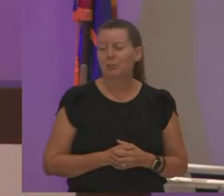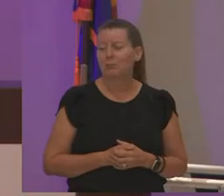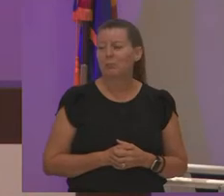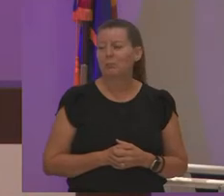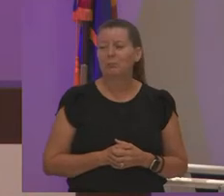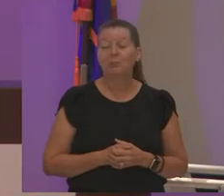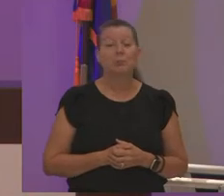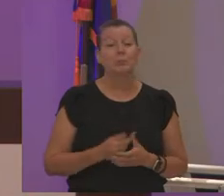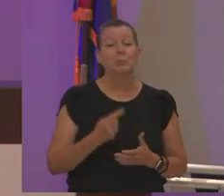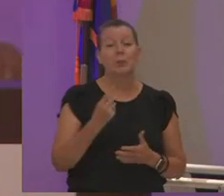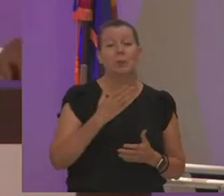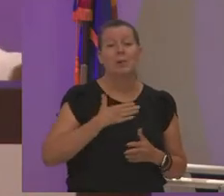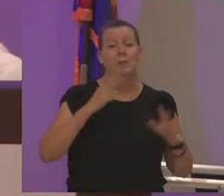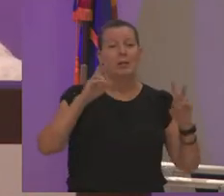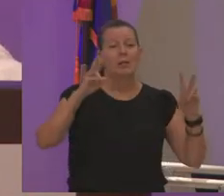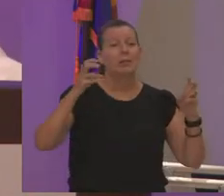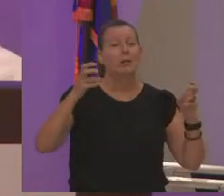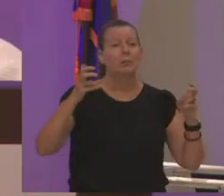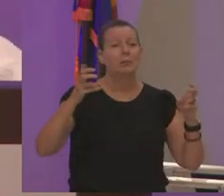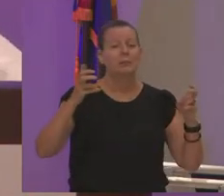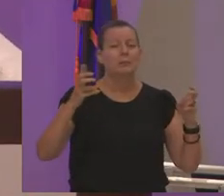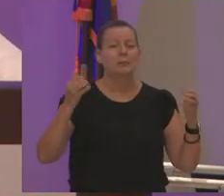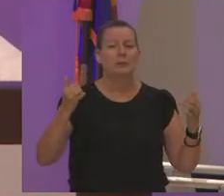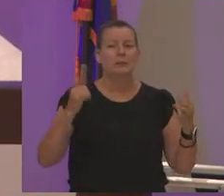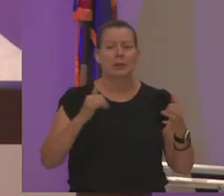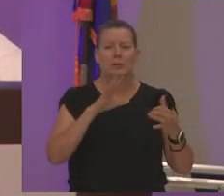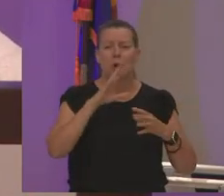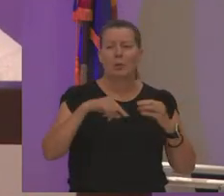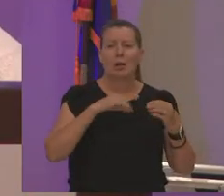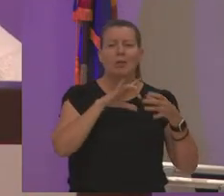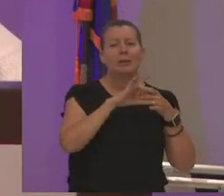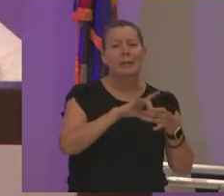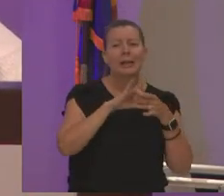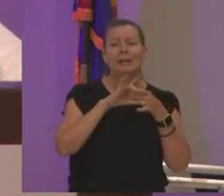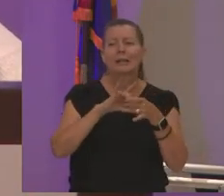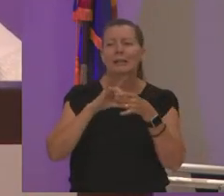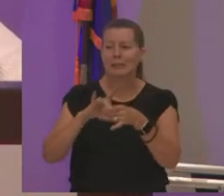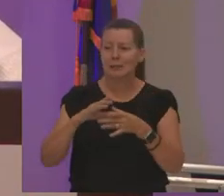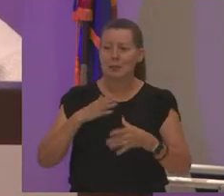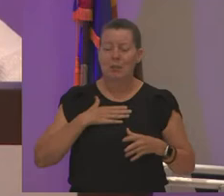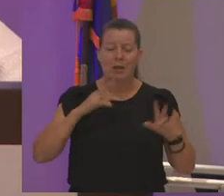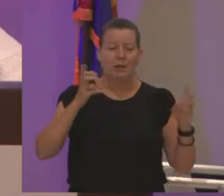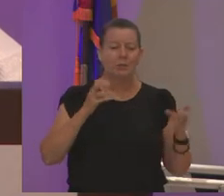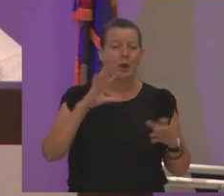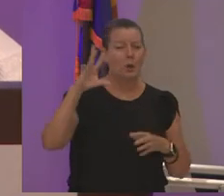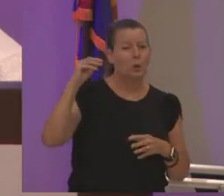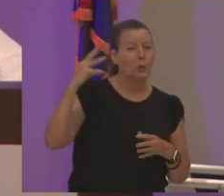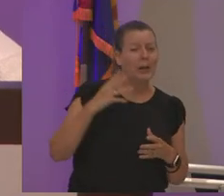one of my themes today and when i talk about connectedness my themes are grace humility